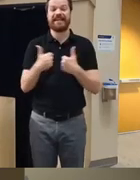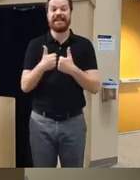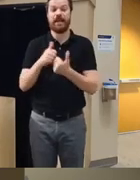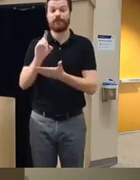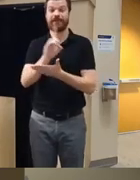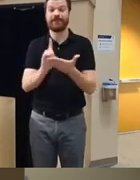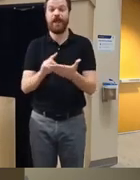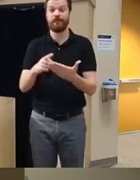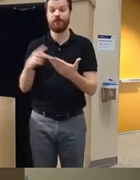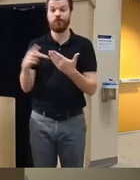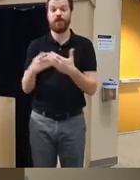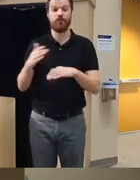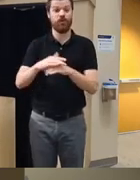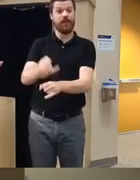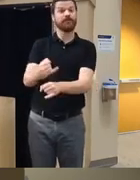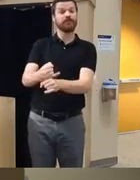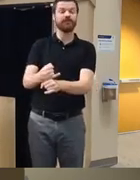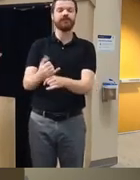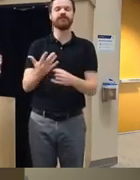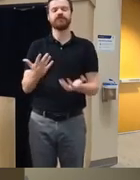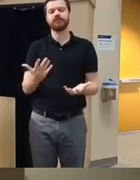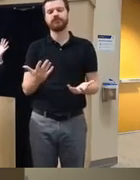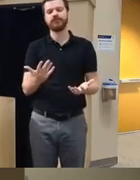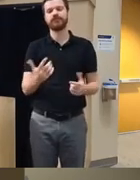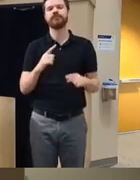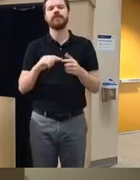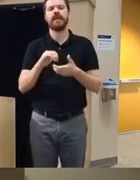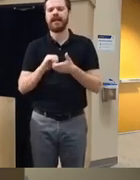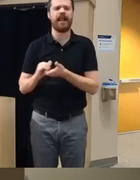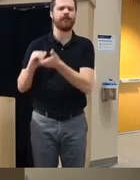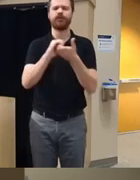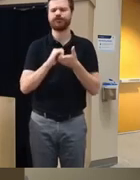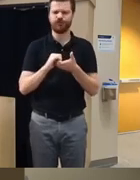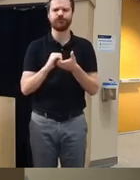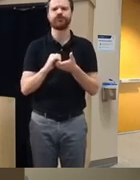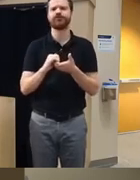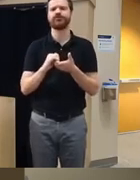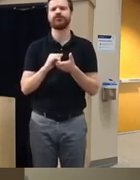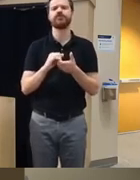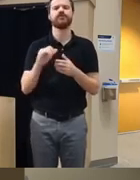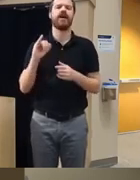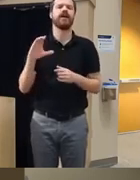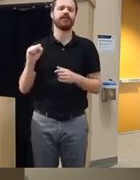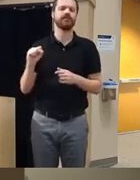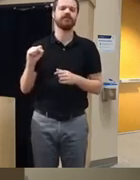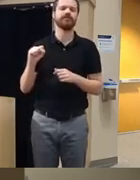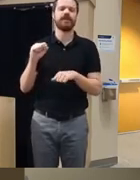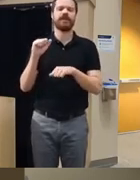on on campus so but these collaborations I see us as building that out especially for